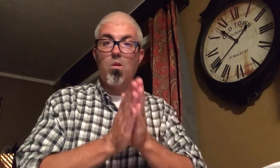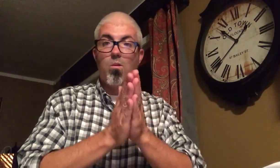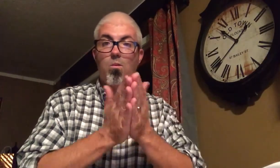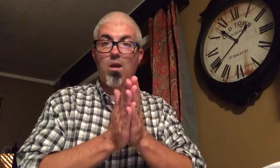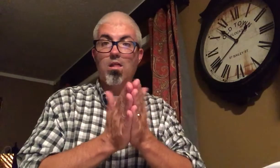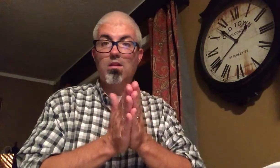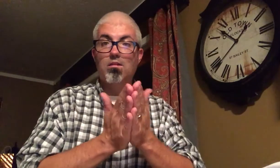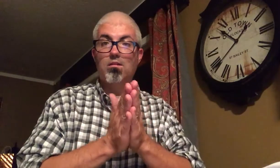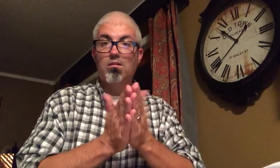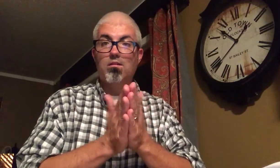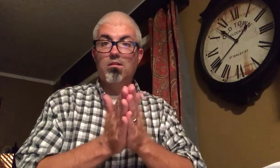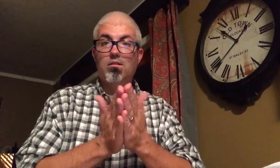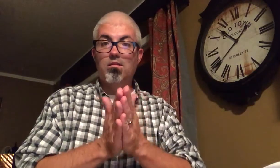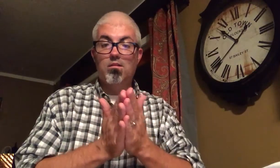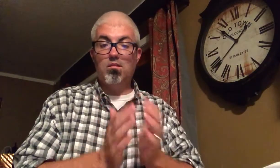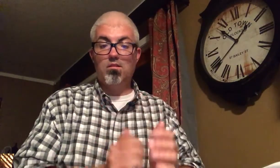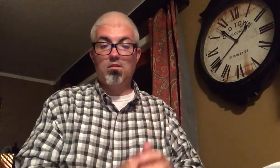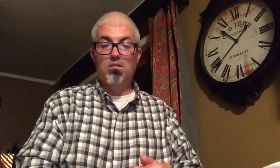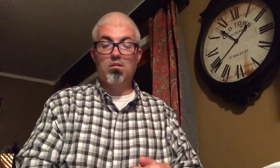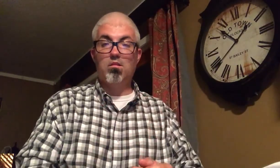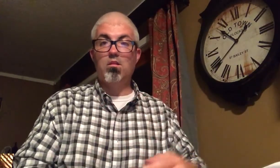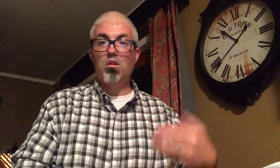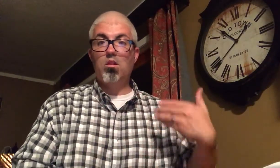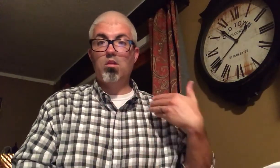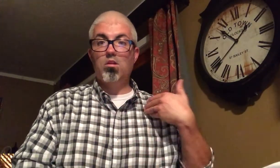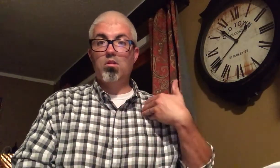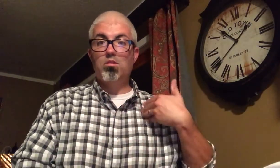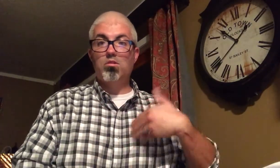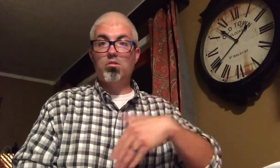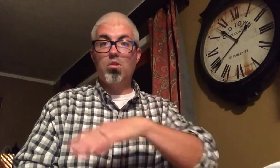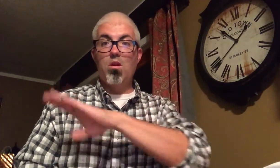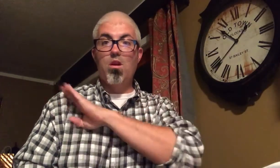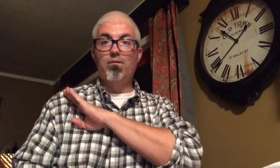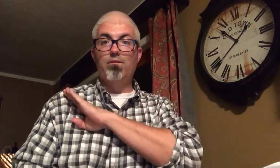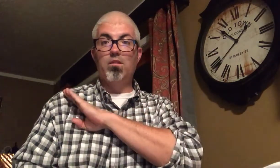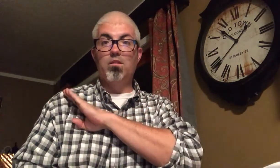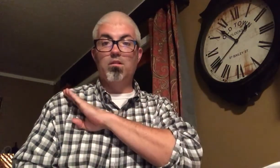WALLET SCARF